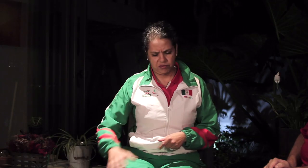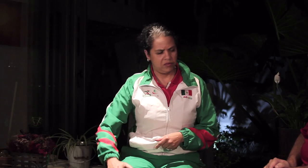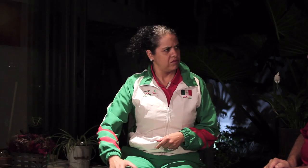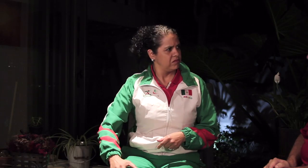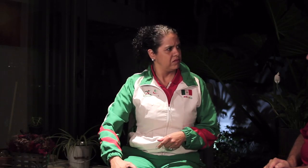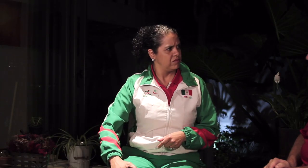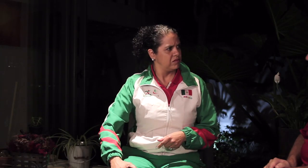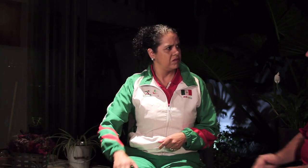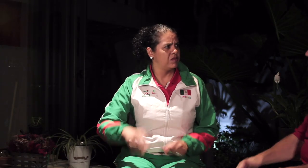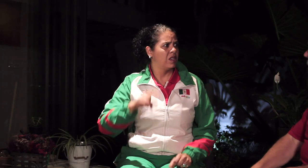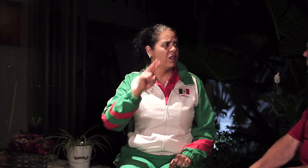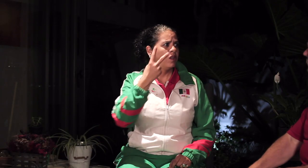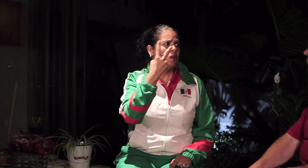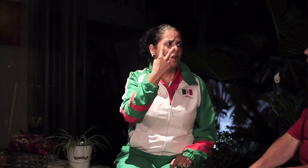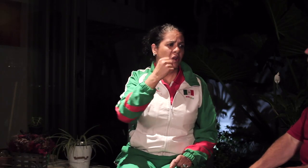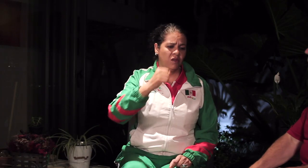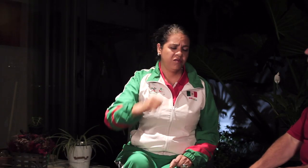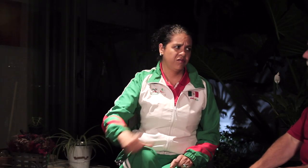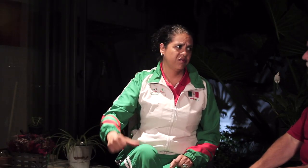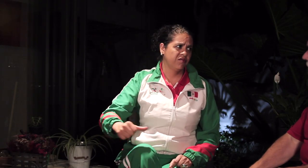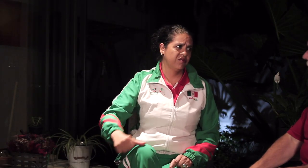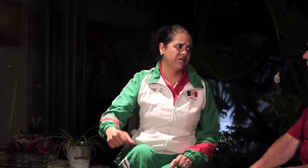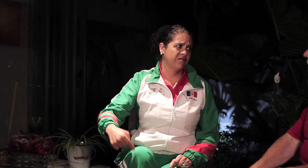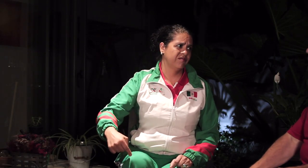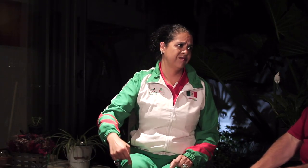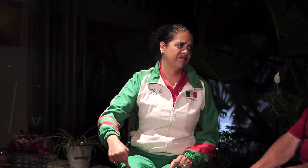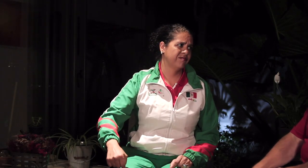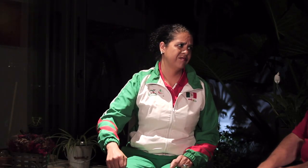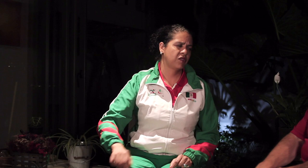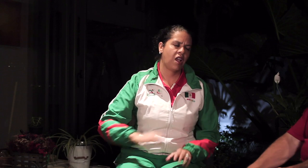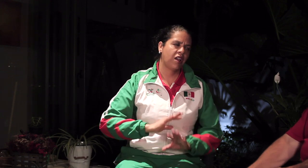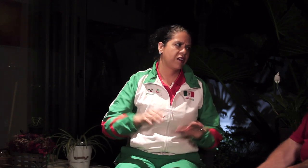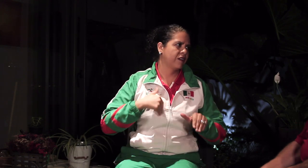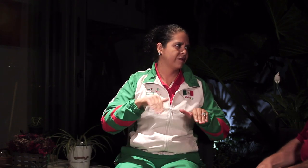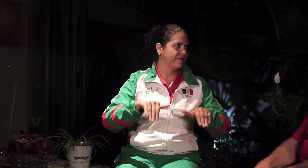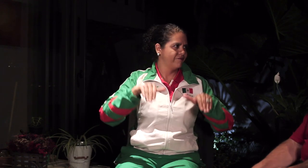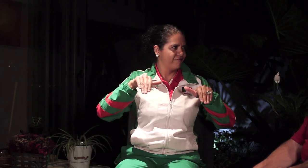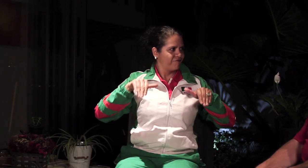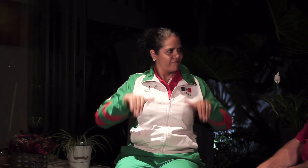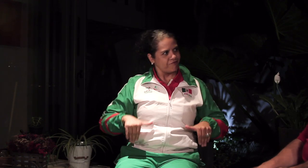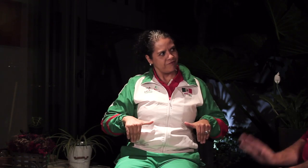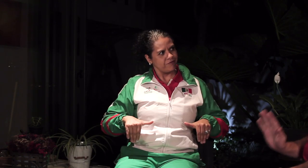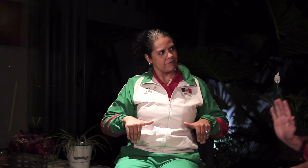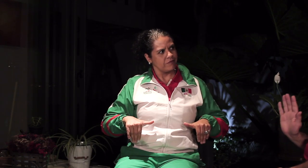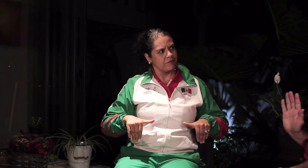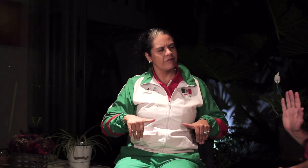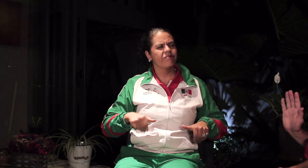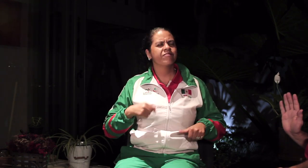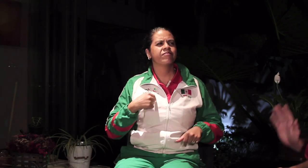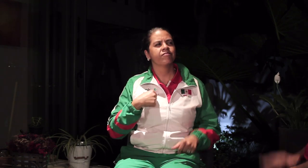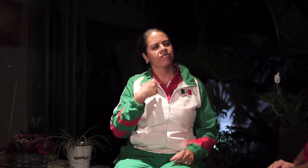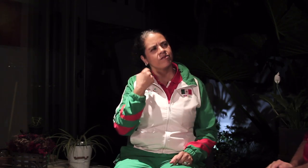I can't do anymore as I've had two surgeries on my knee. I had to quit playing basketball.